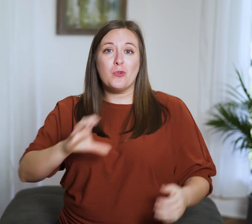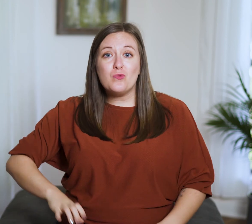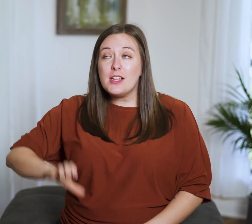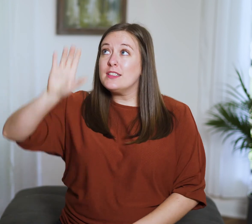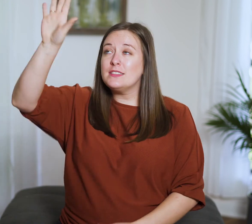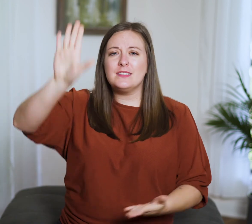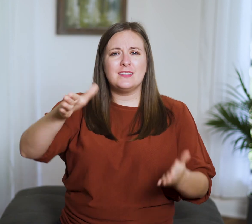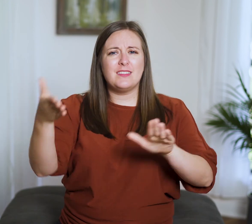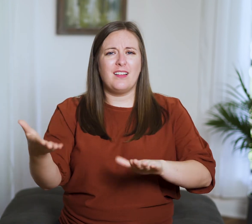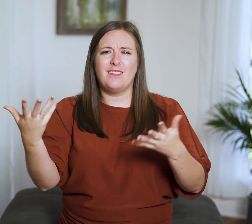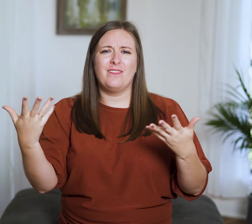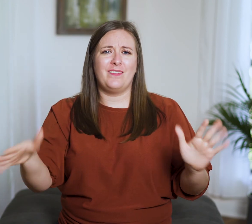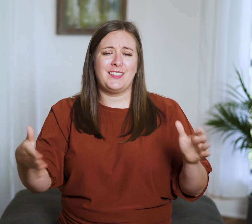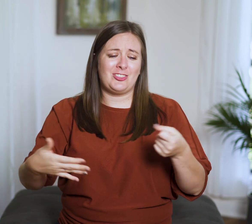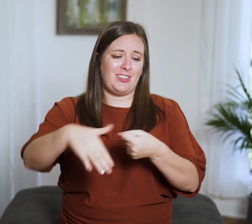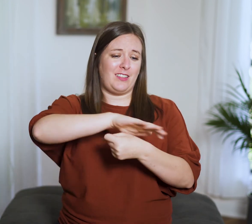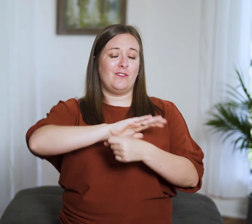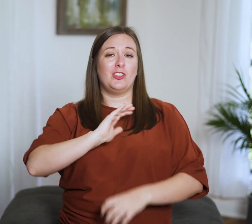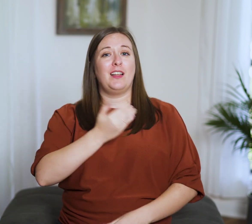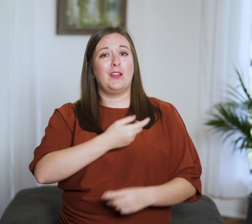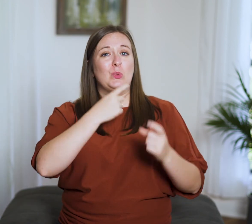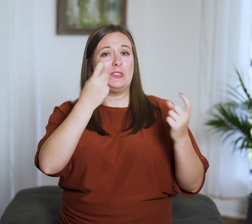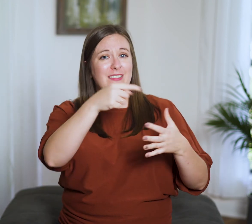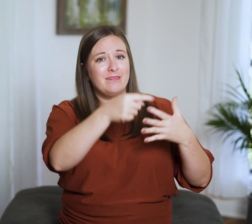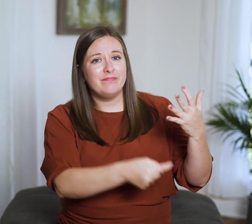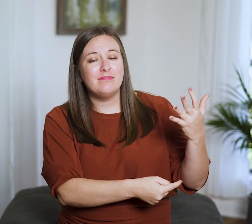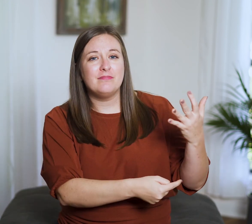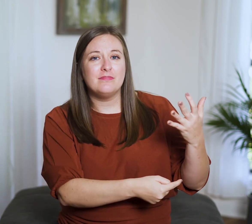Because He’s covered our sins,